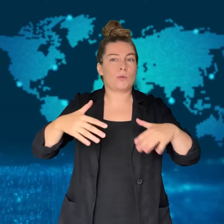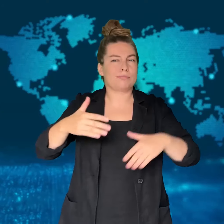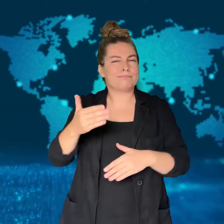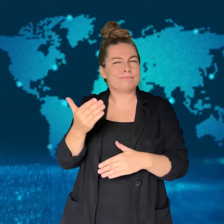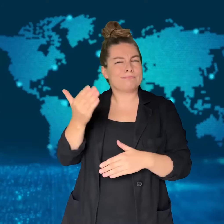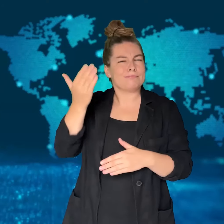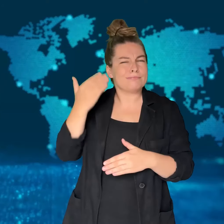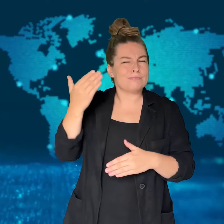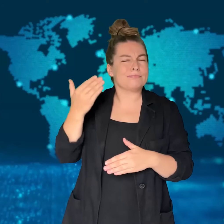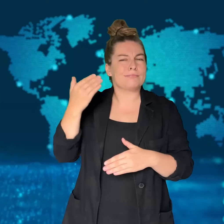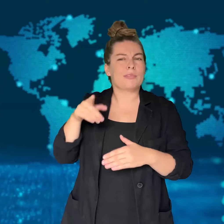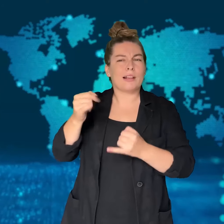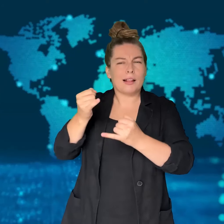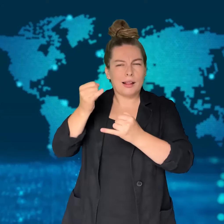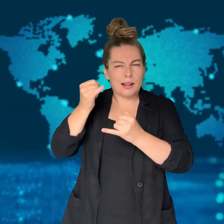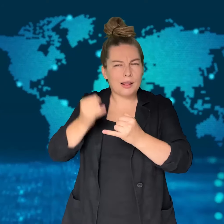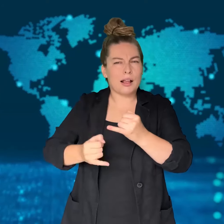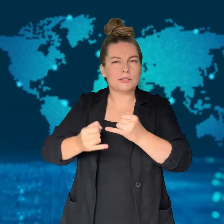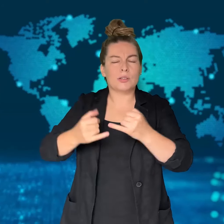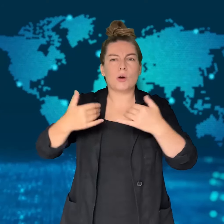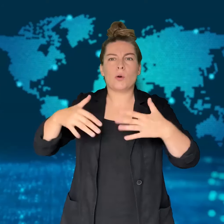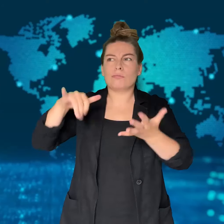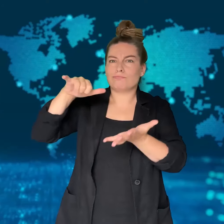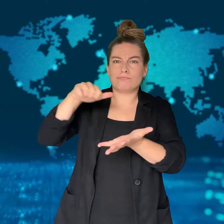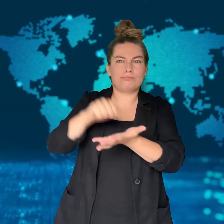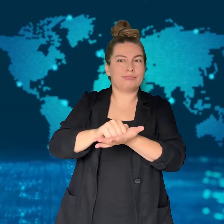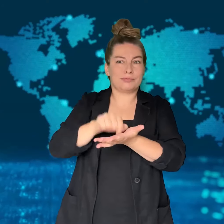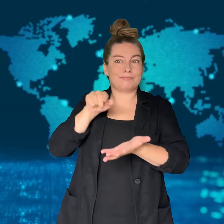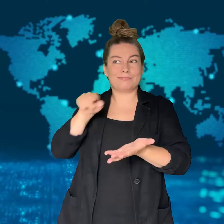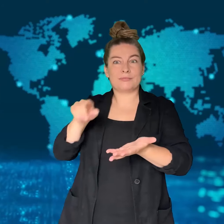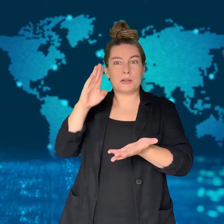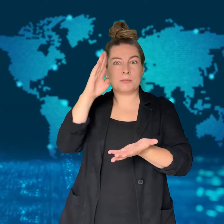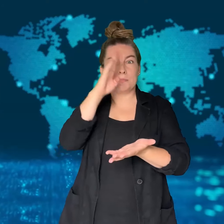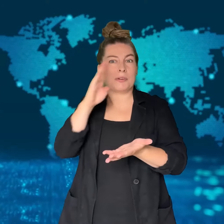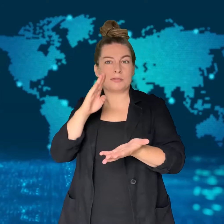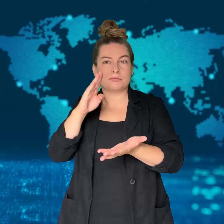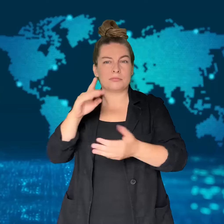Firefighters, military police,